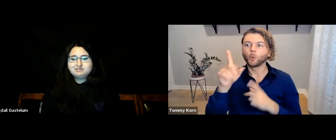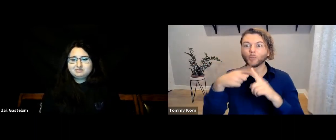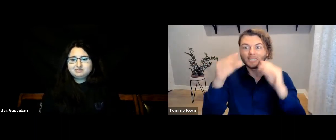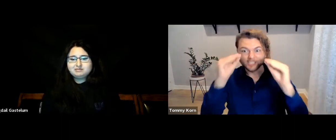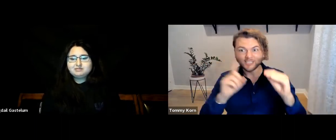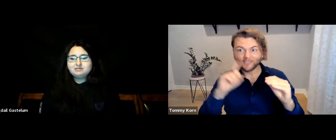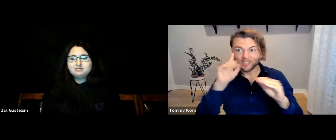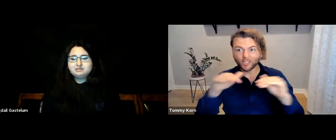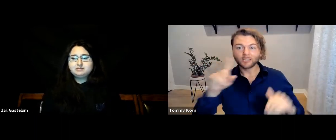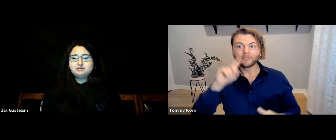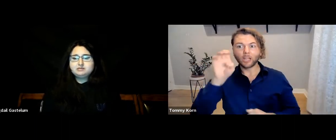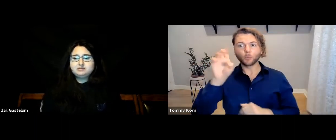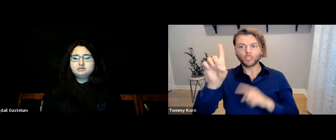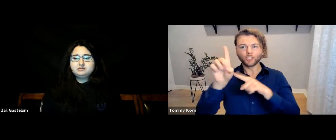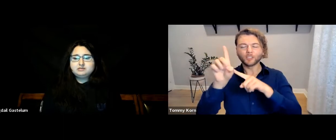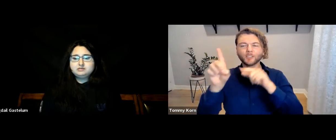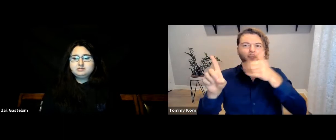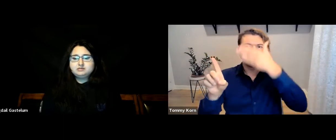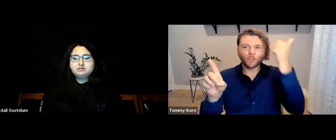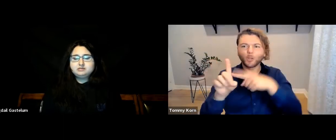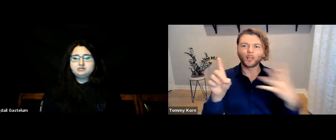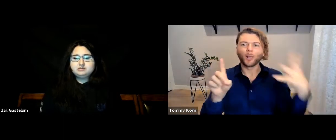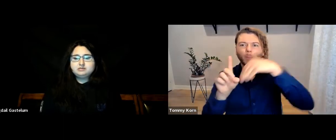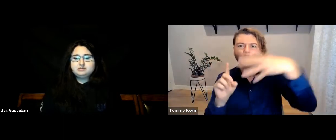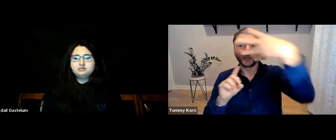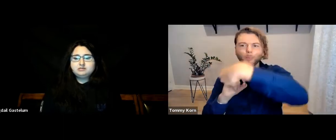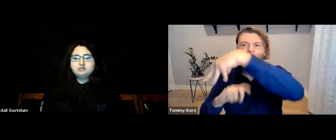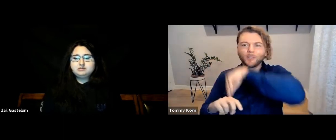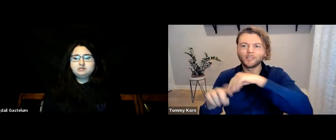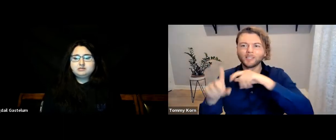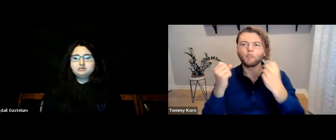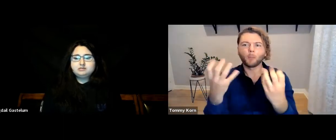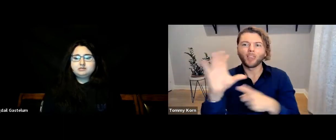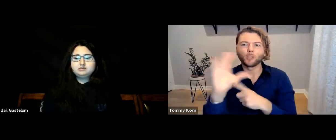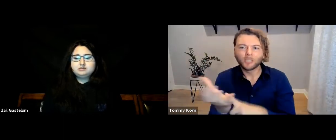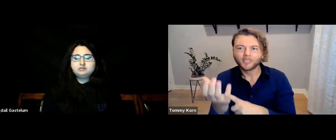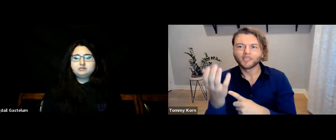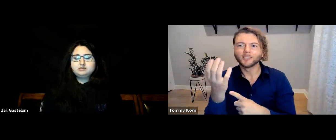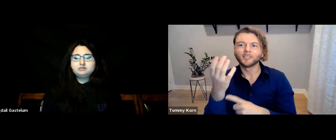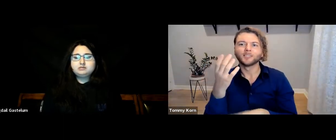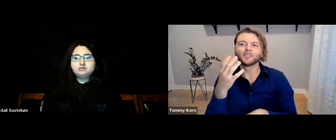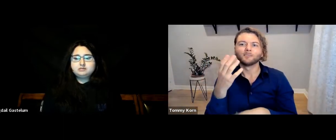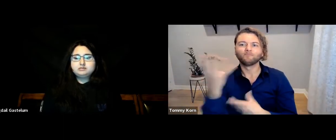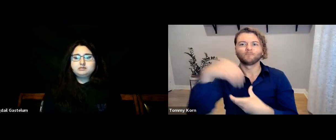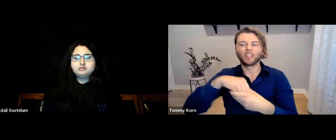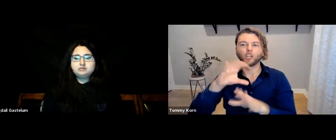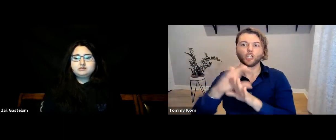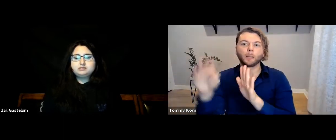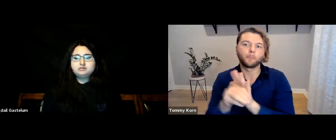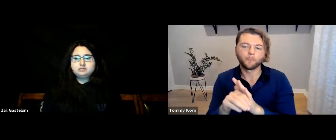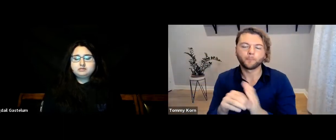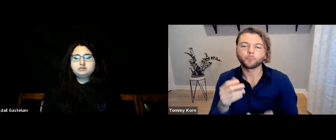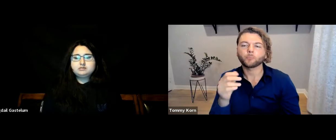and Deaf education needs to encompass all cultures in curricula.